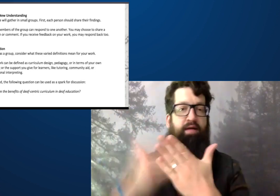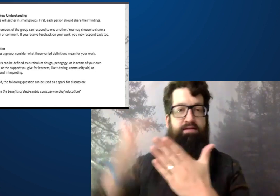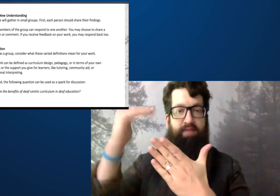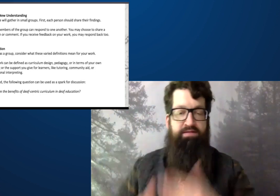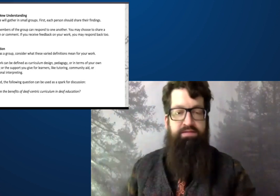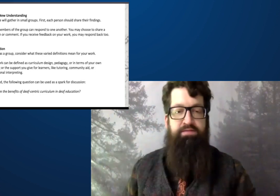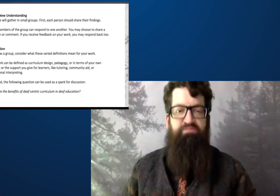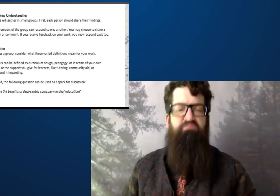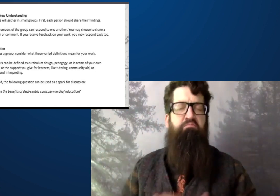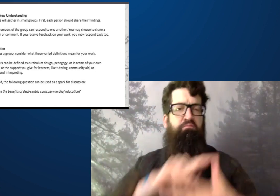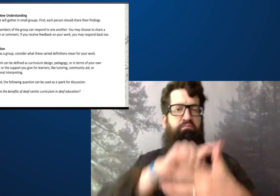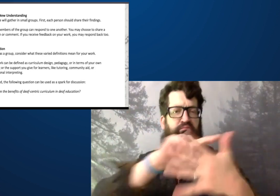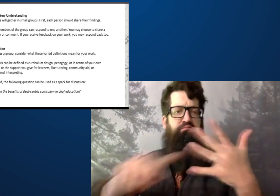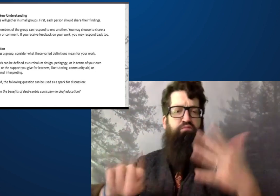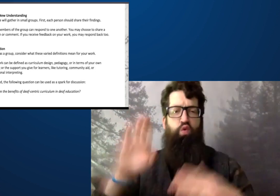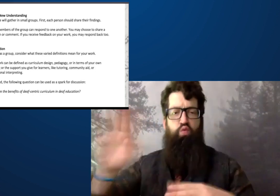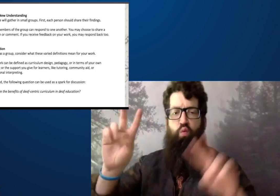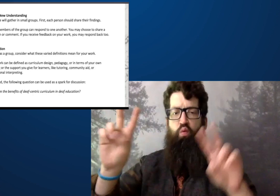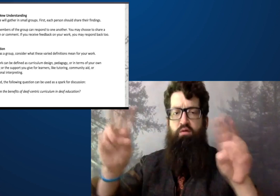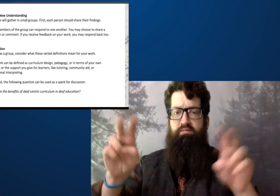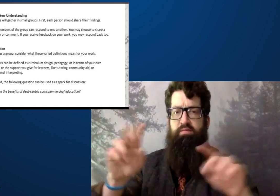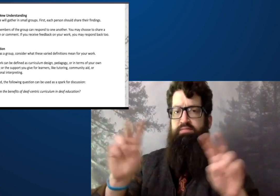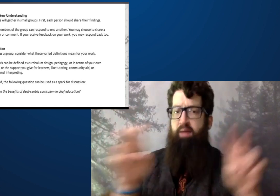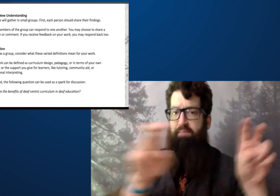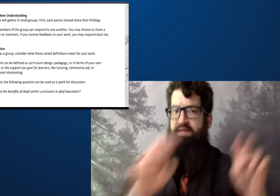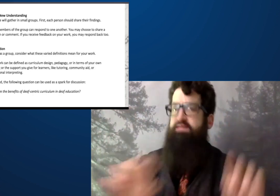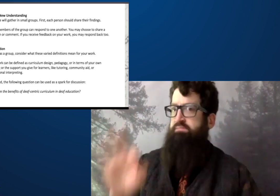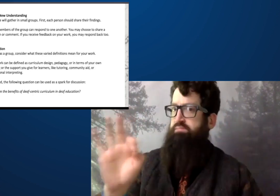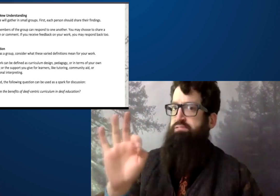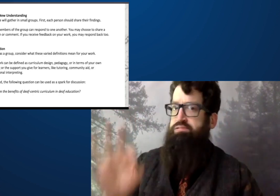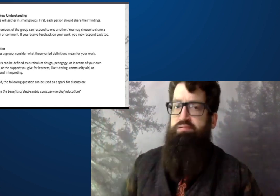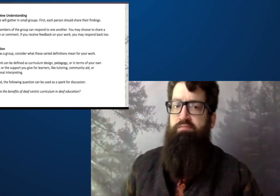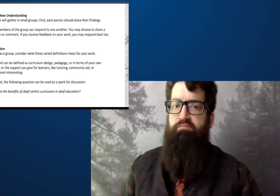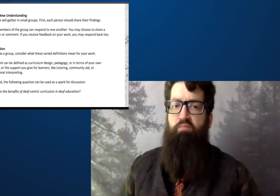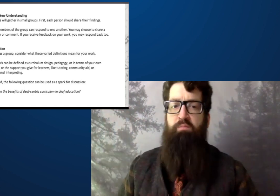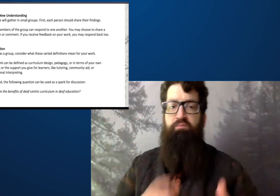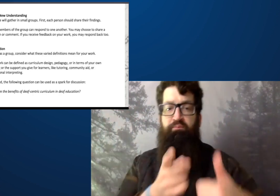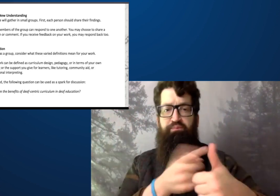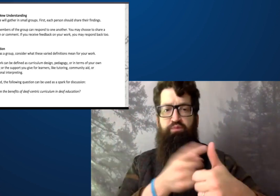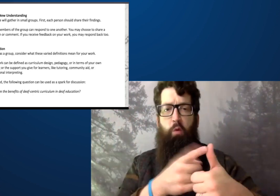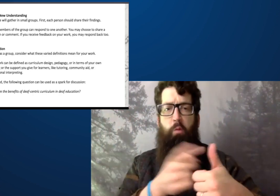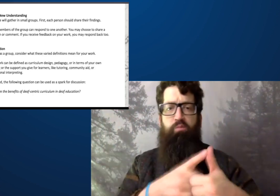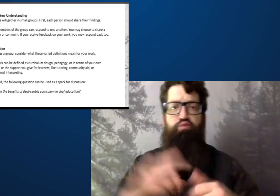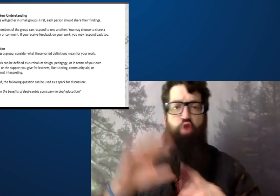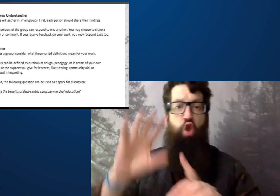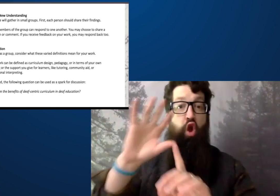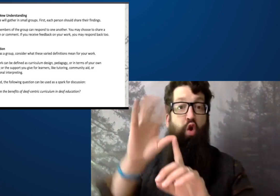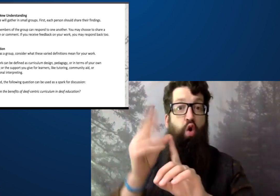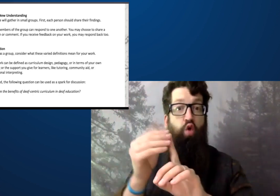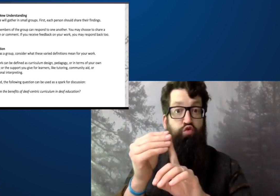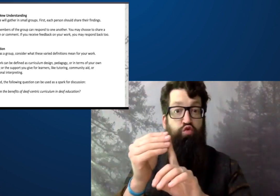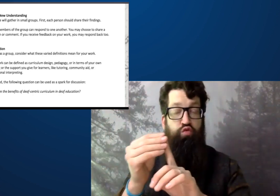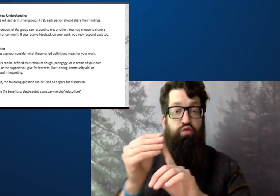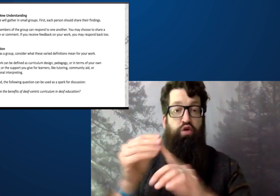So many people have it on their lists. It's got some great ideas and concepts in it.